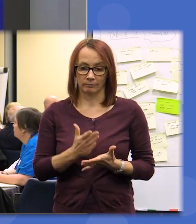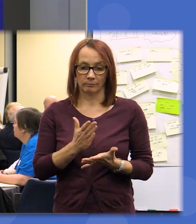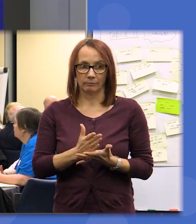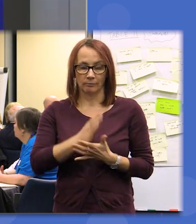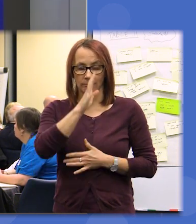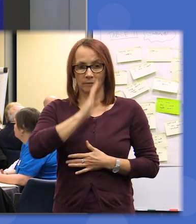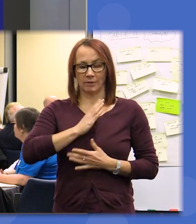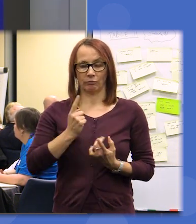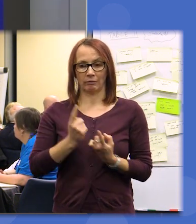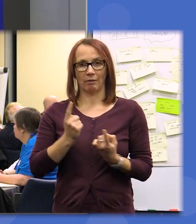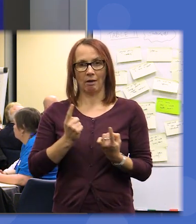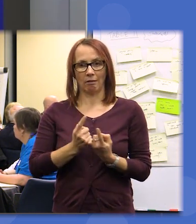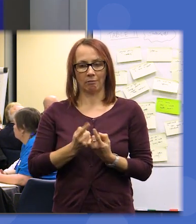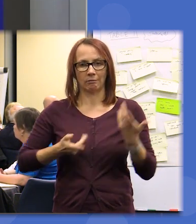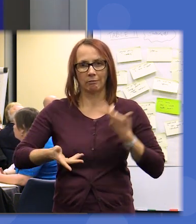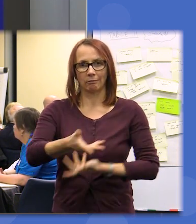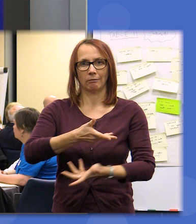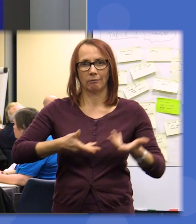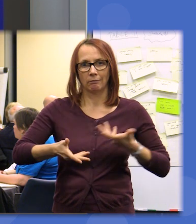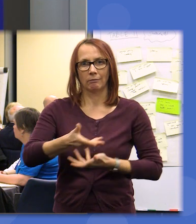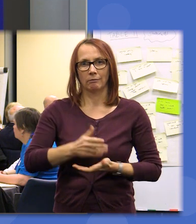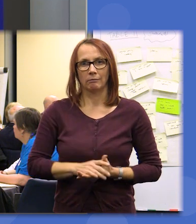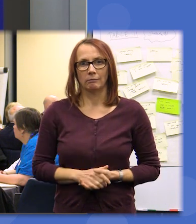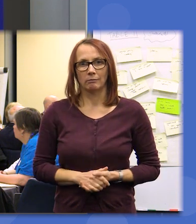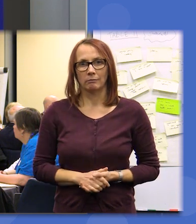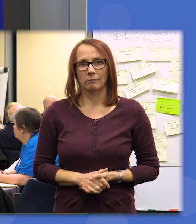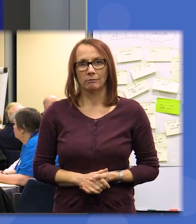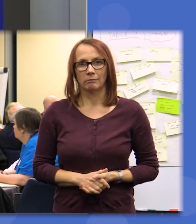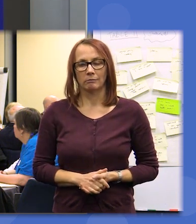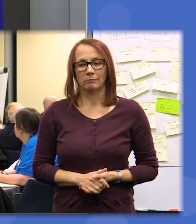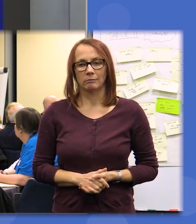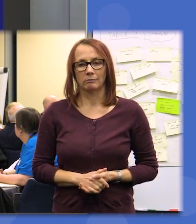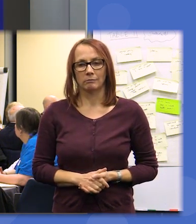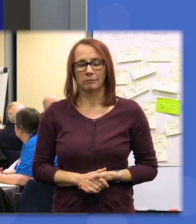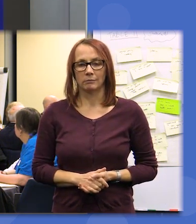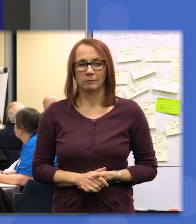that we're that we're getting into now but please do again congratulate